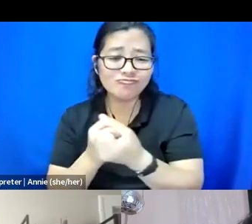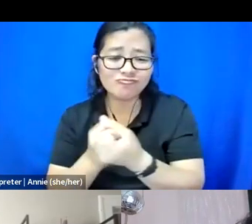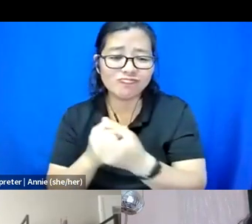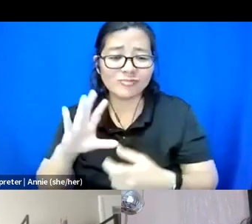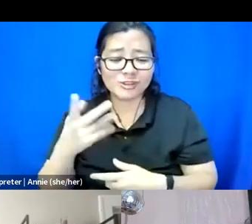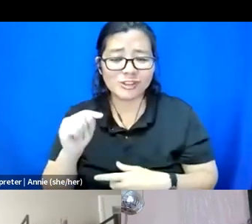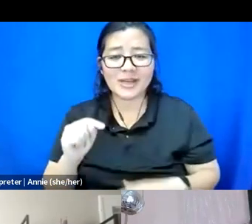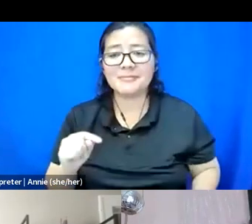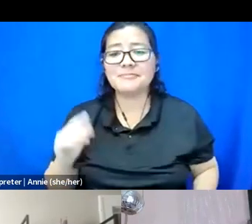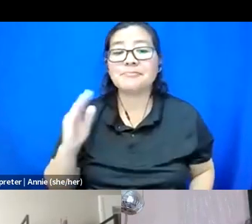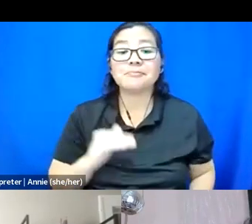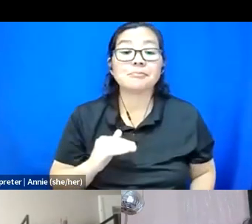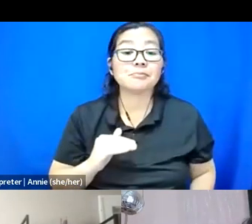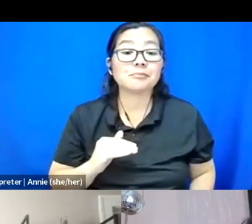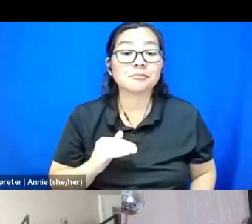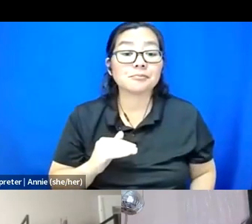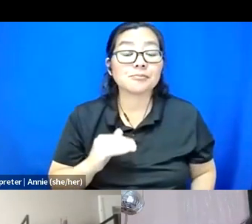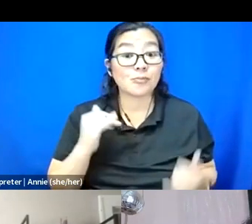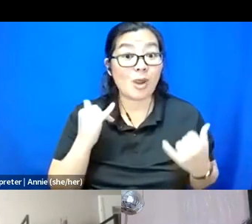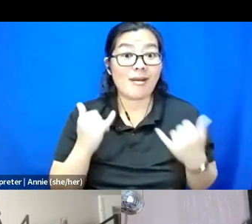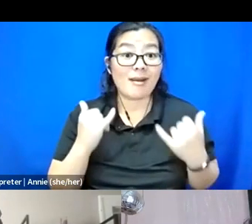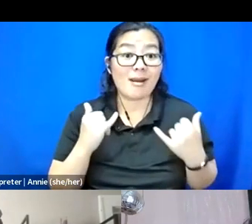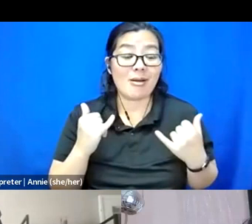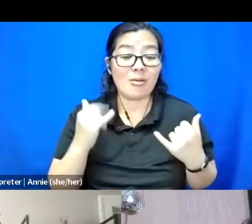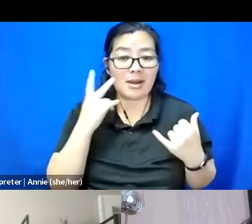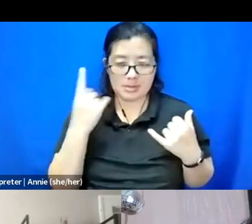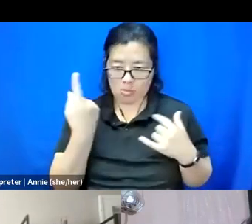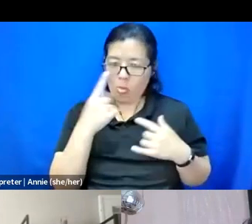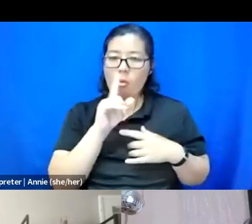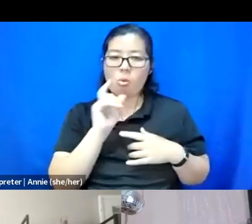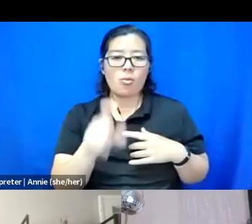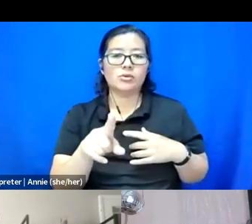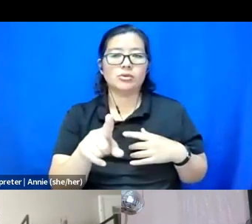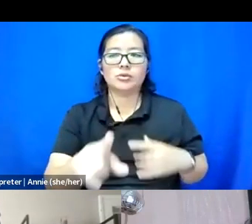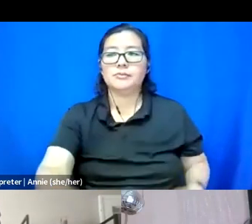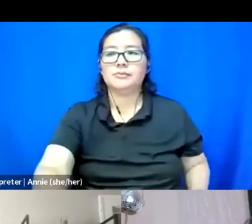At this moment, I see one question in the Q&A.